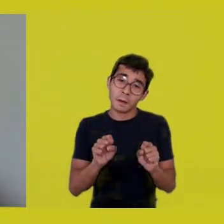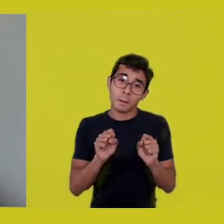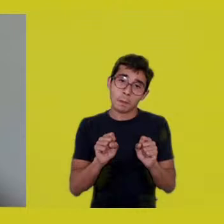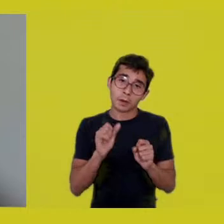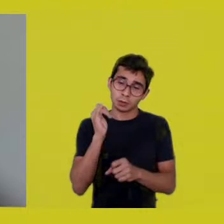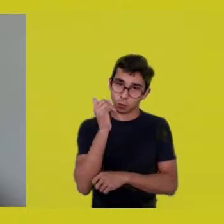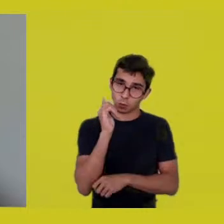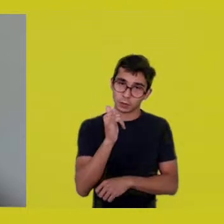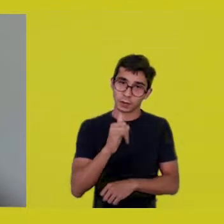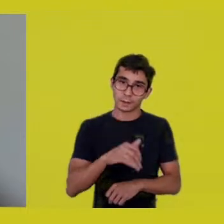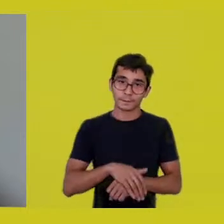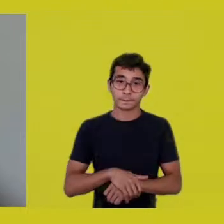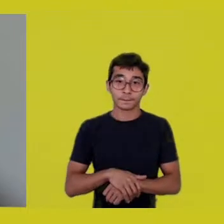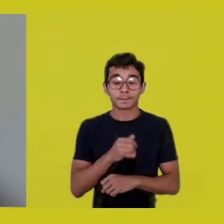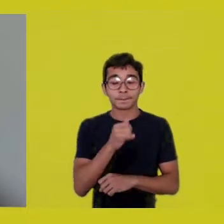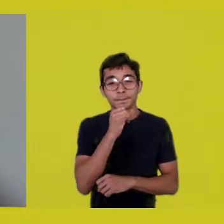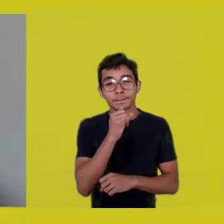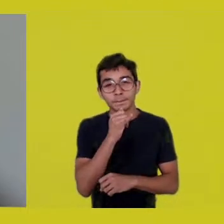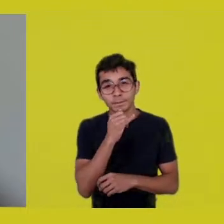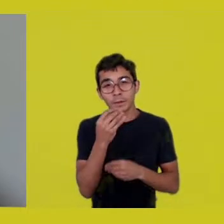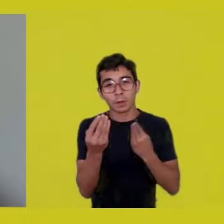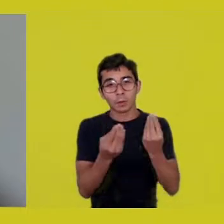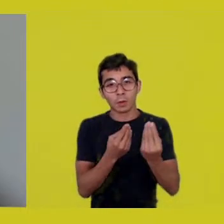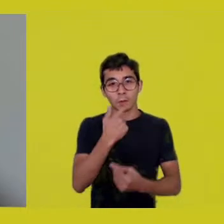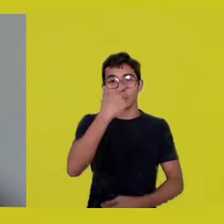this notion of the subject as individual